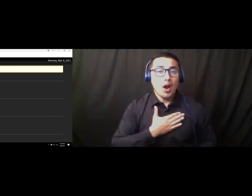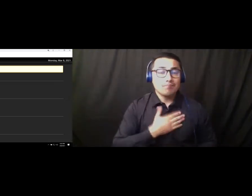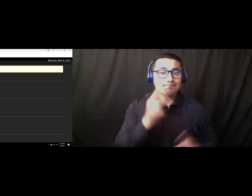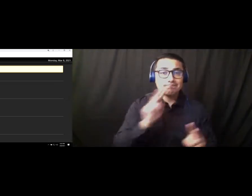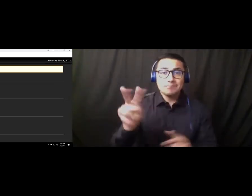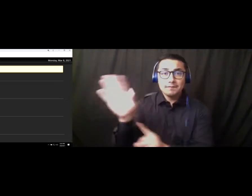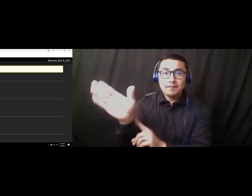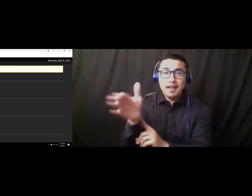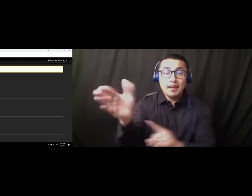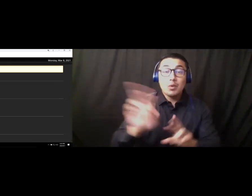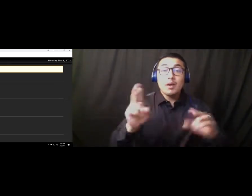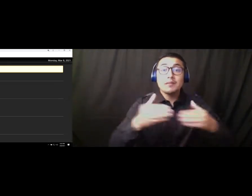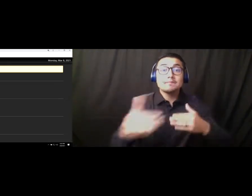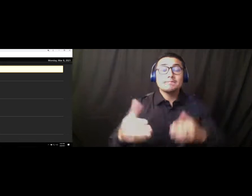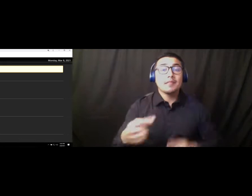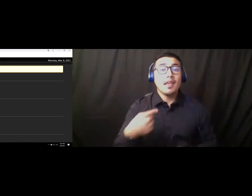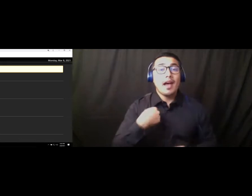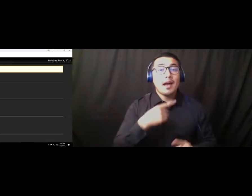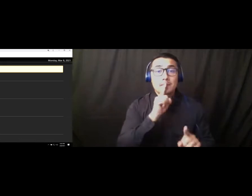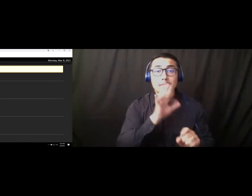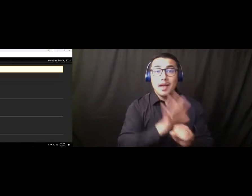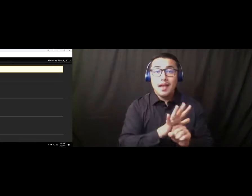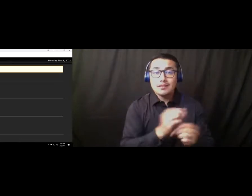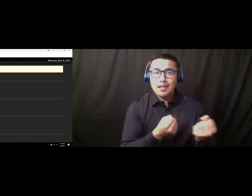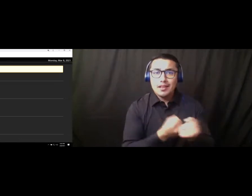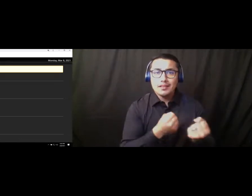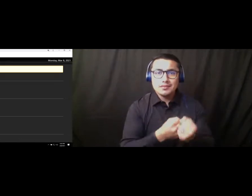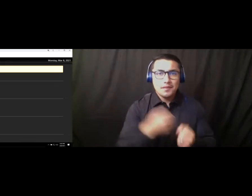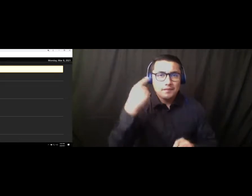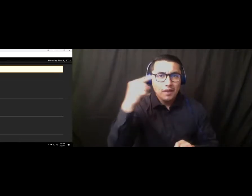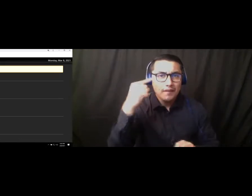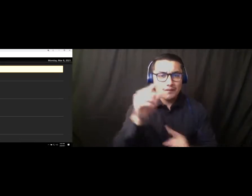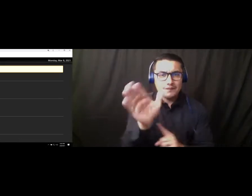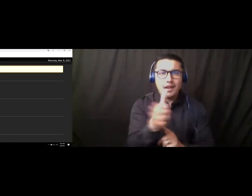begin with me. I pledge allegiance to the flag of the United States of America